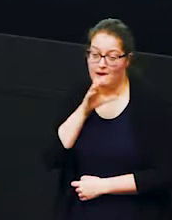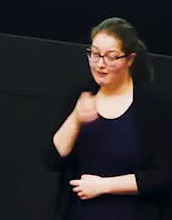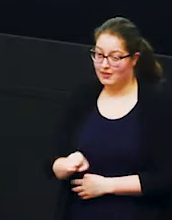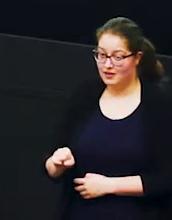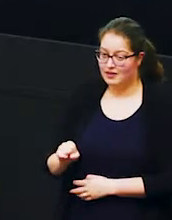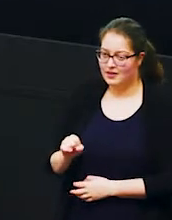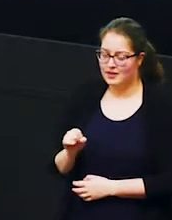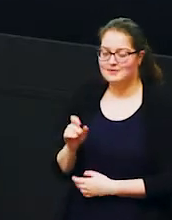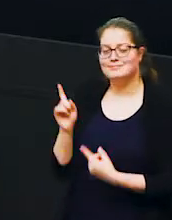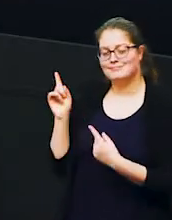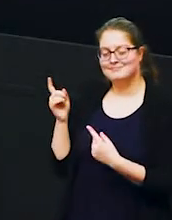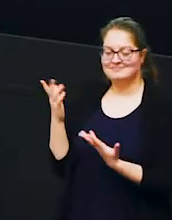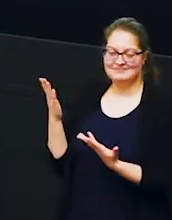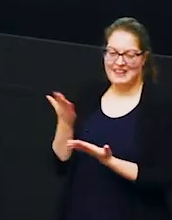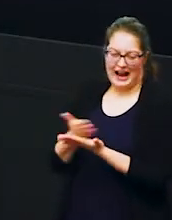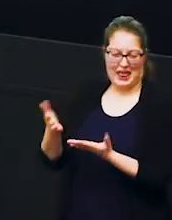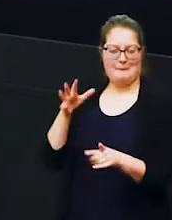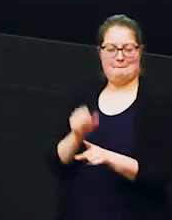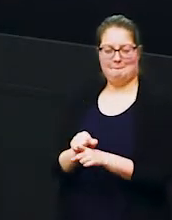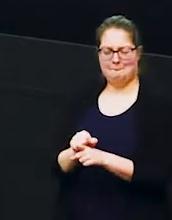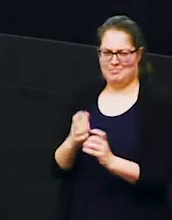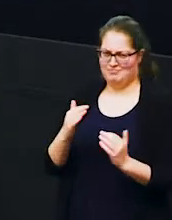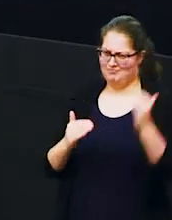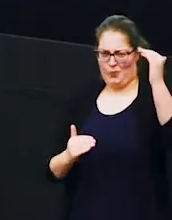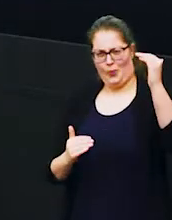a really good sign as well so you can see how much bigger this male is here than the female